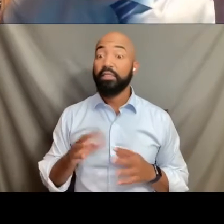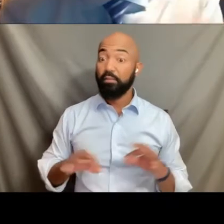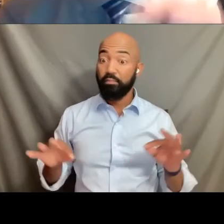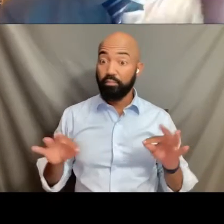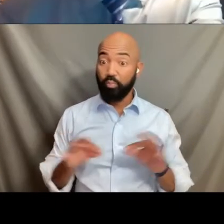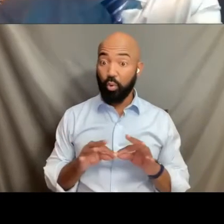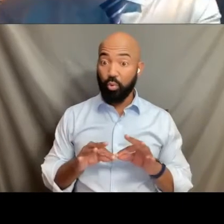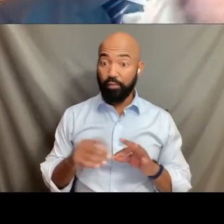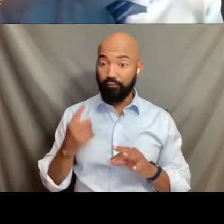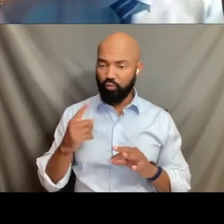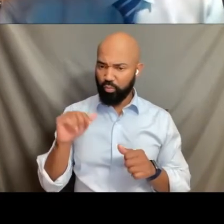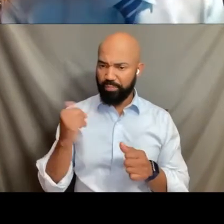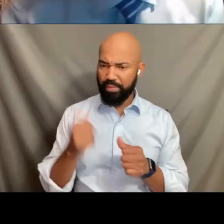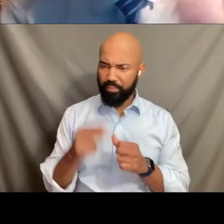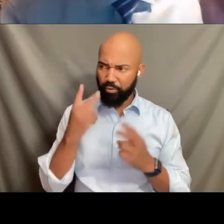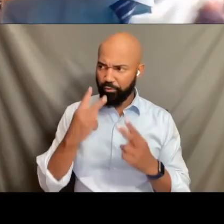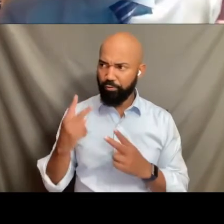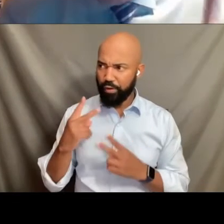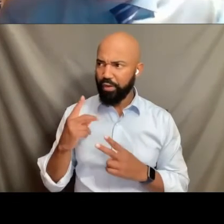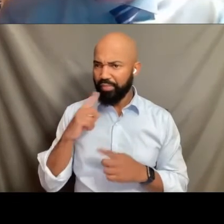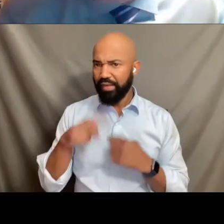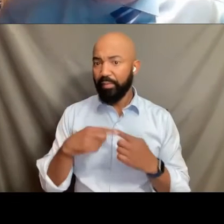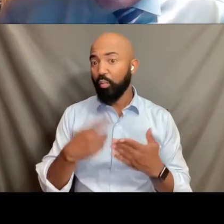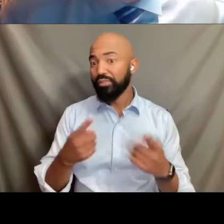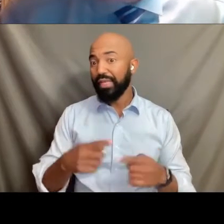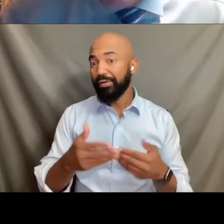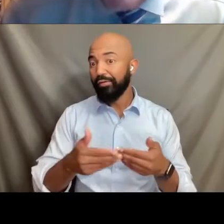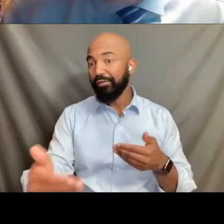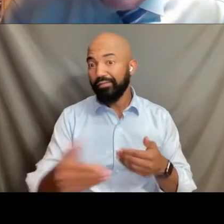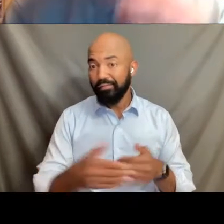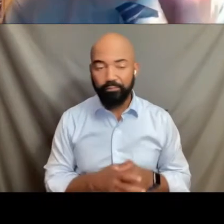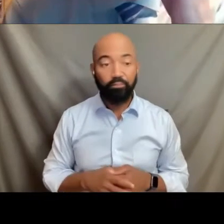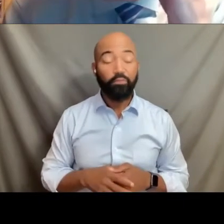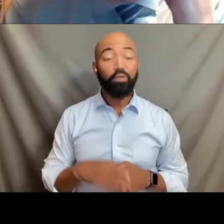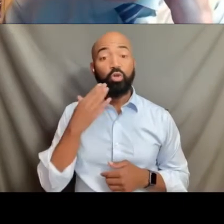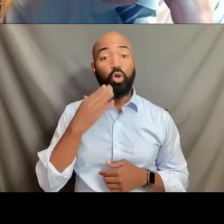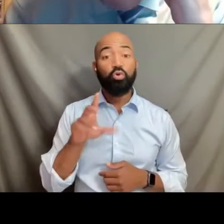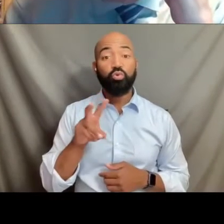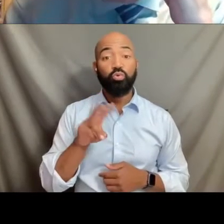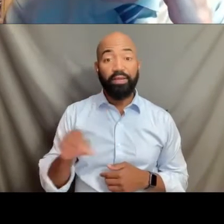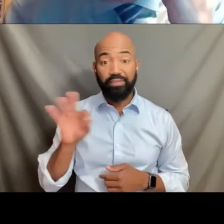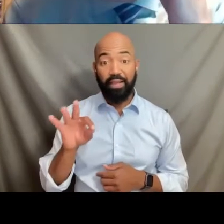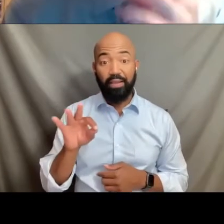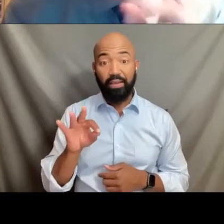as we think about what's happening next. You know well that in 2009, after 25, 30 years